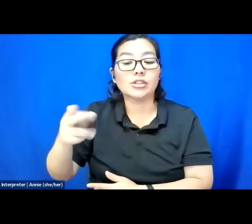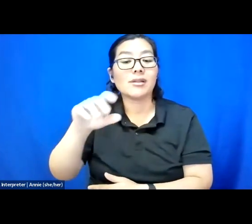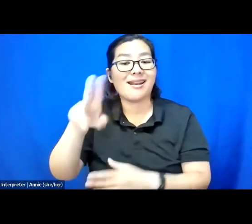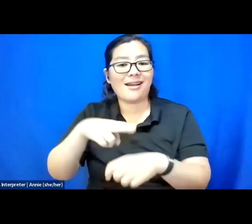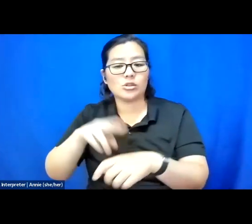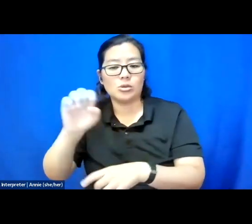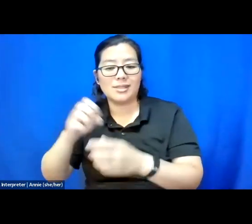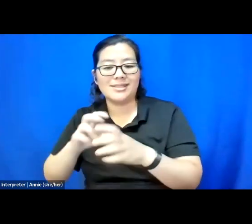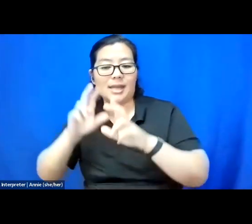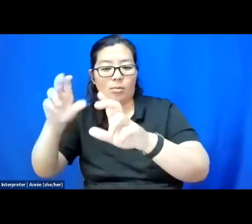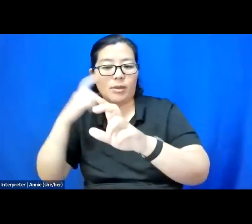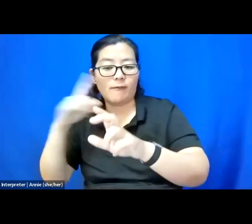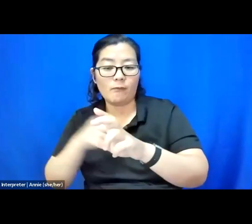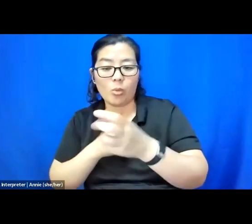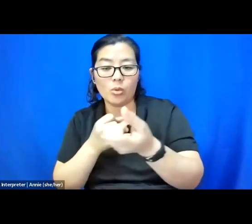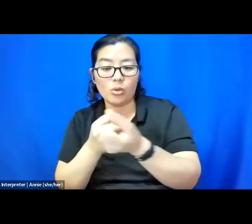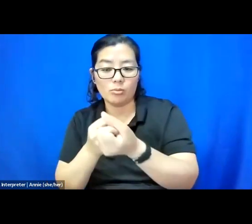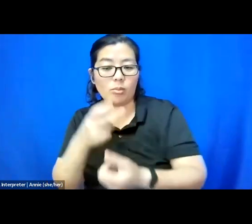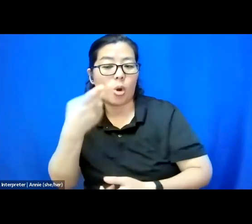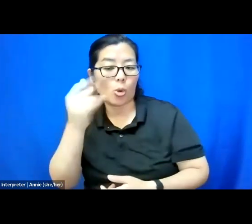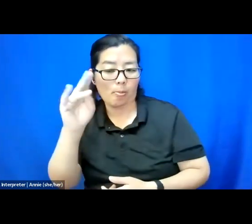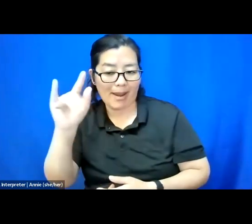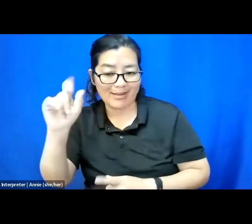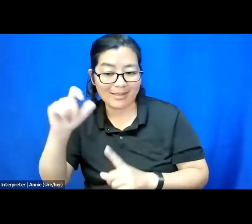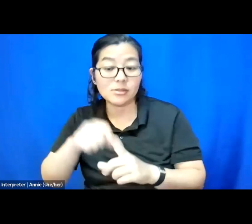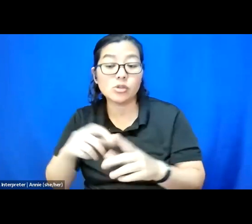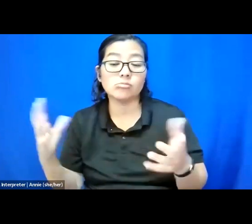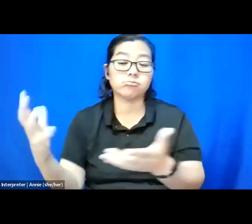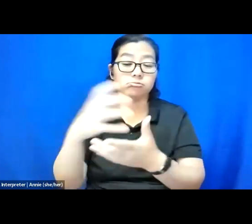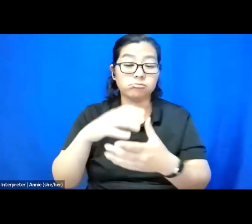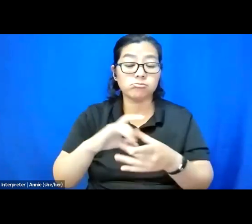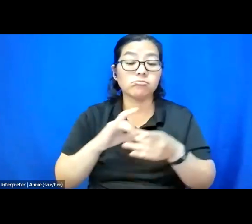sustained conversations in disability studies.